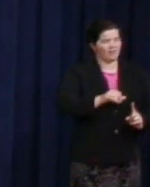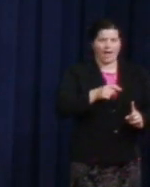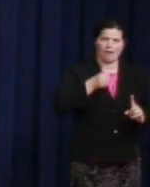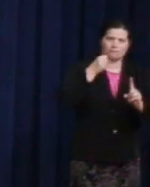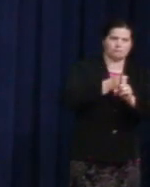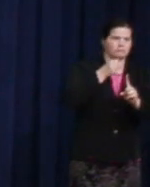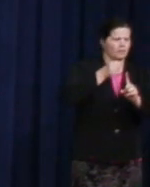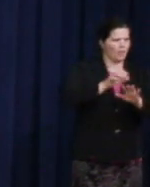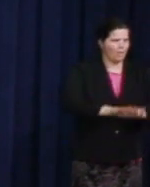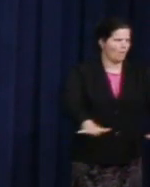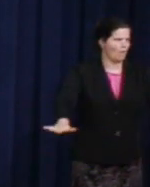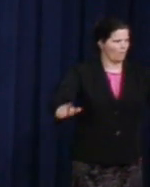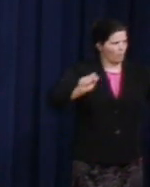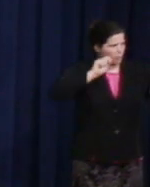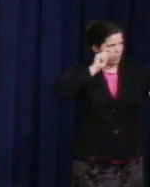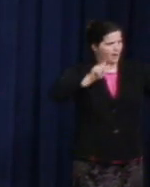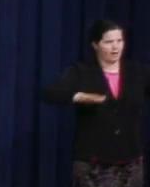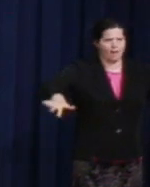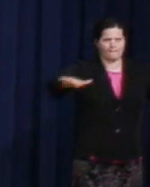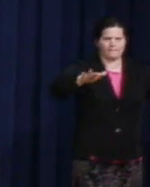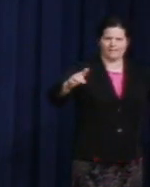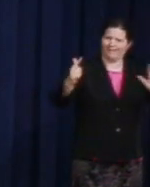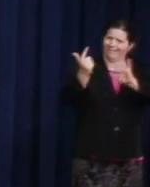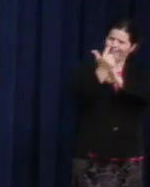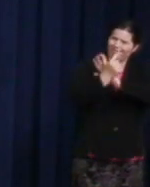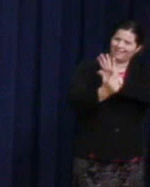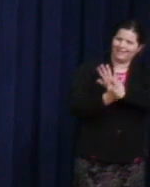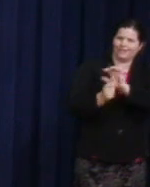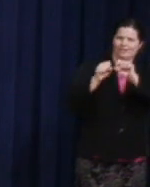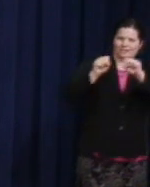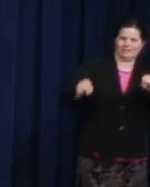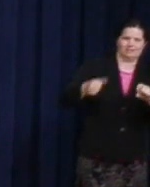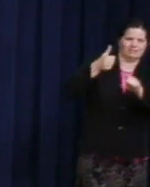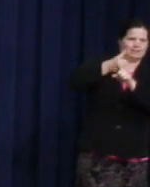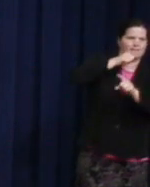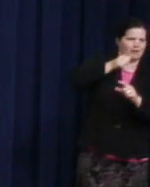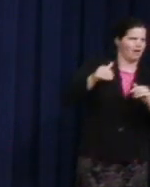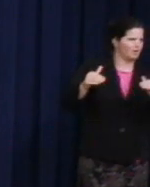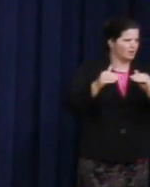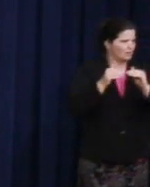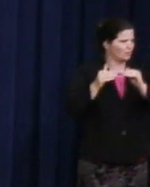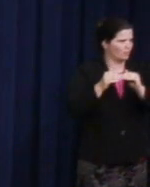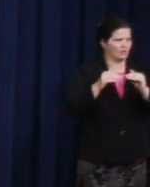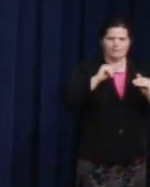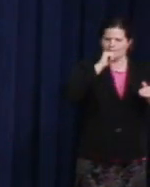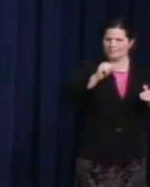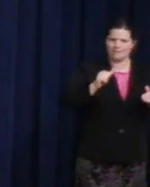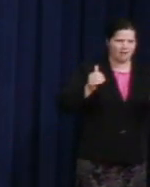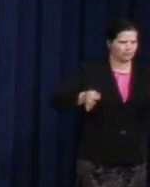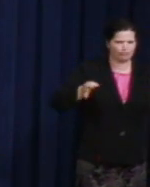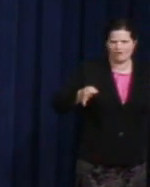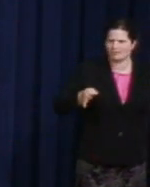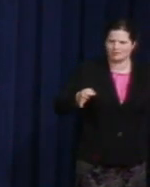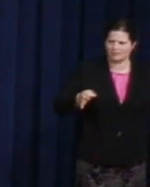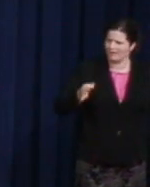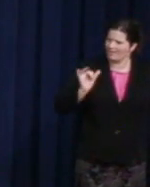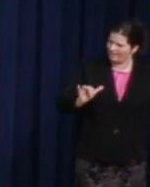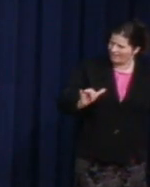to the reality that legal inequality, lack of justice, and denial of the most basic of human rights is un-American.